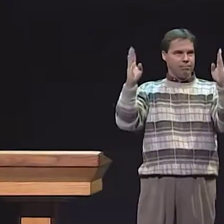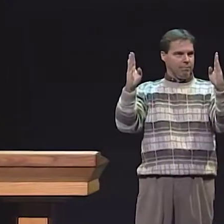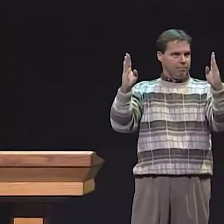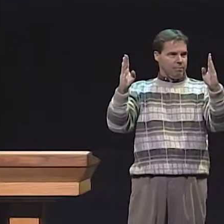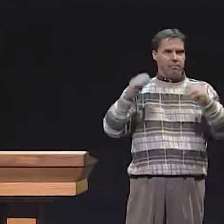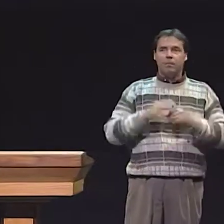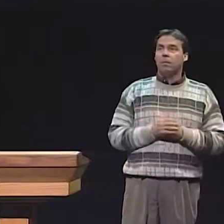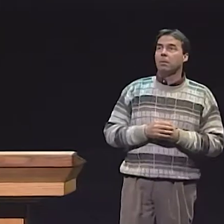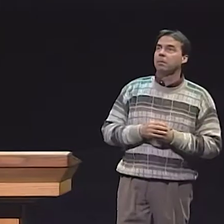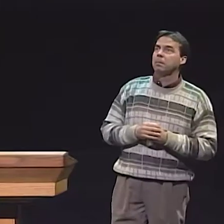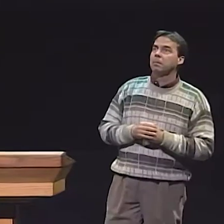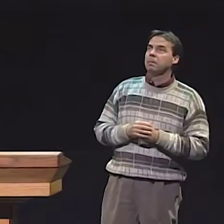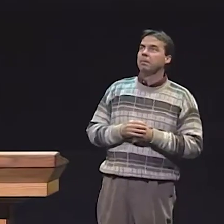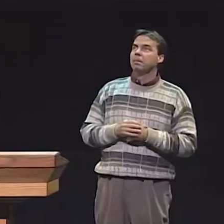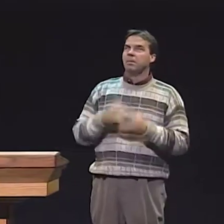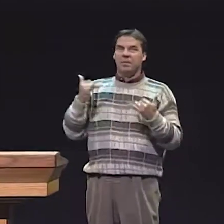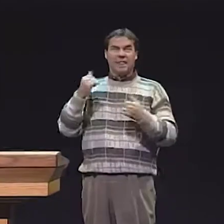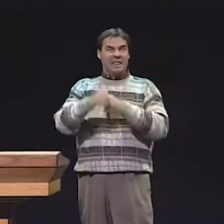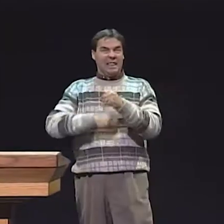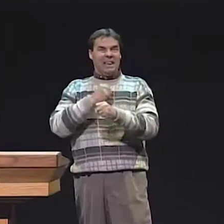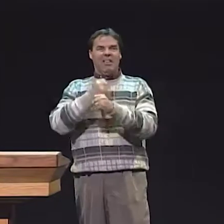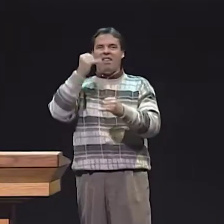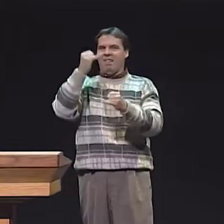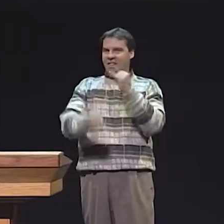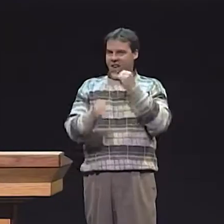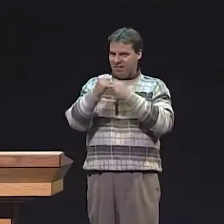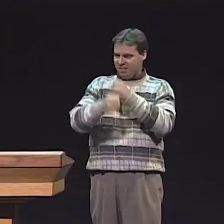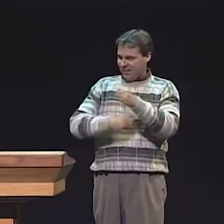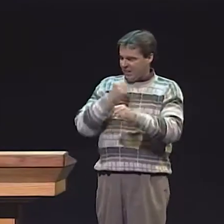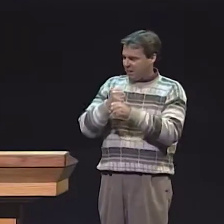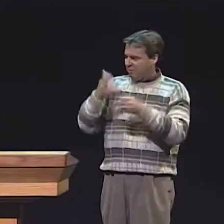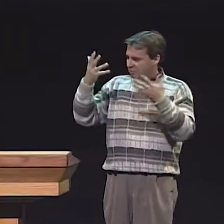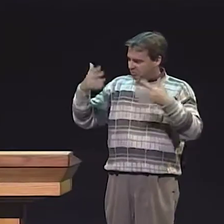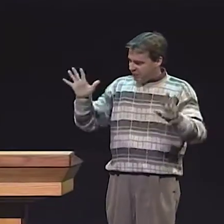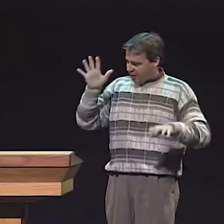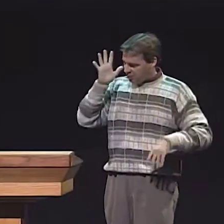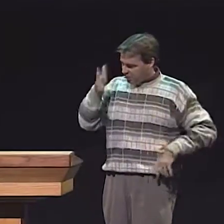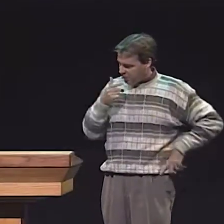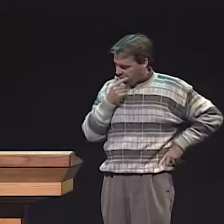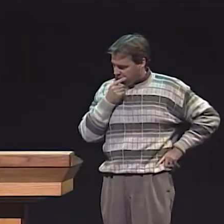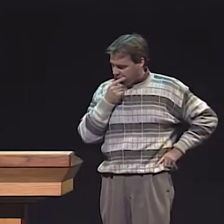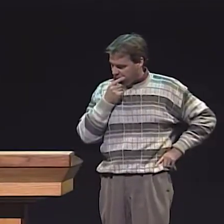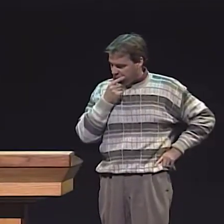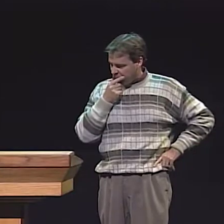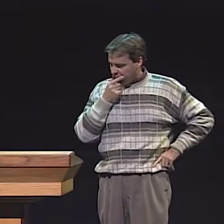THEIR SOCIAL SKILLS, AND THEIR EDUCATIONAL SKILLS. THIS WAS PLANNED FOR A 3-YEAR PROJECT.